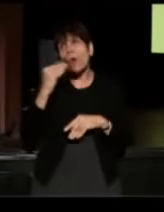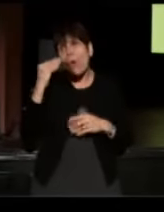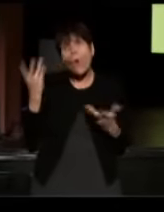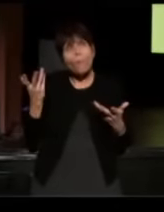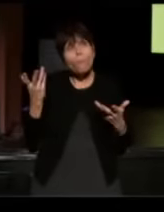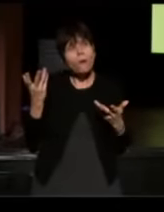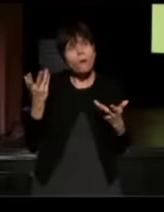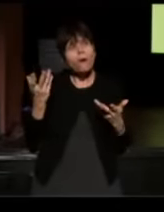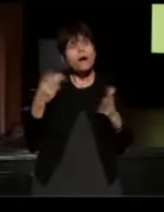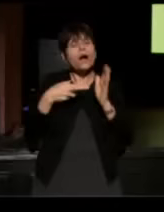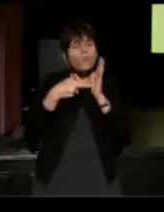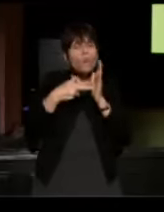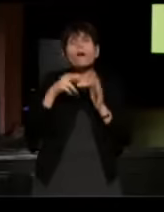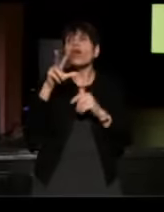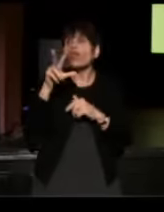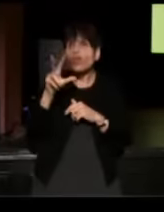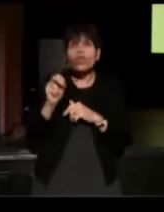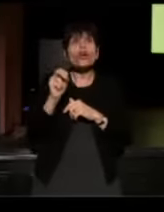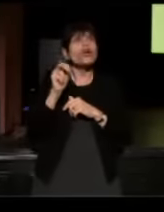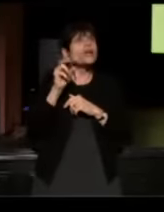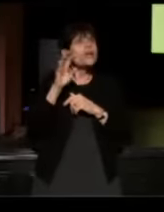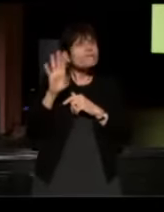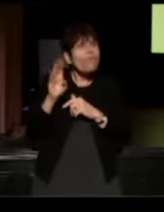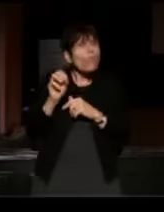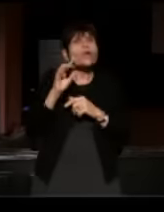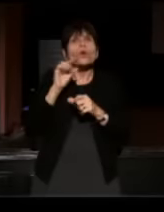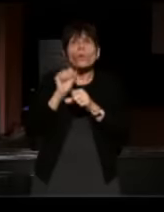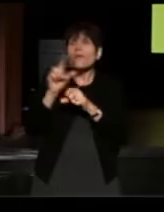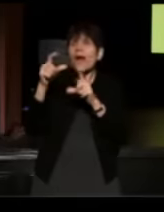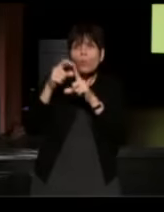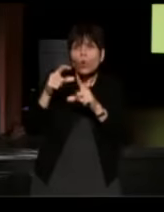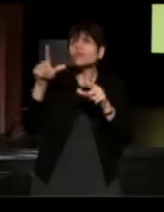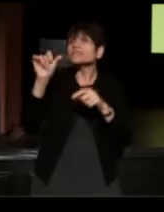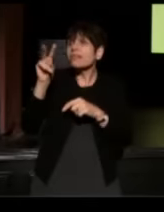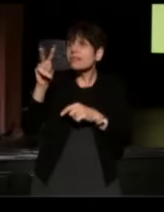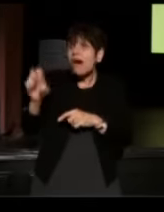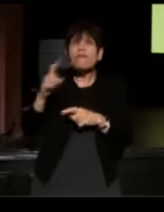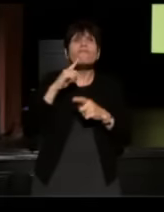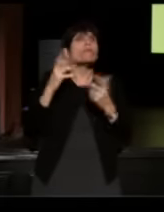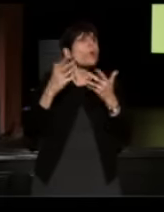I said, "You represent a 34 letter word," I said, " That word is love," I said, "If we're going anywhere, we're going down the aisle